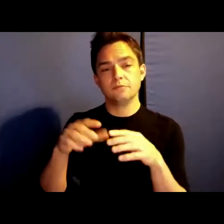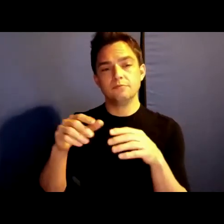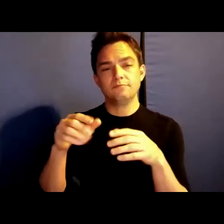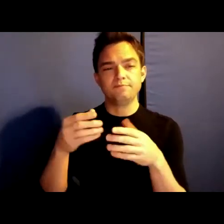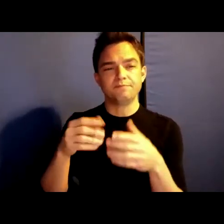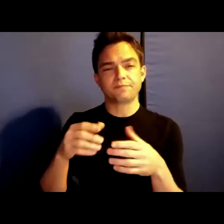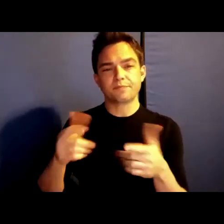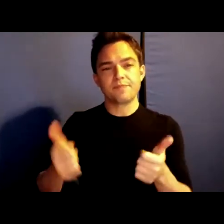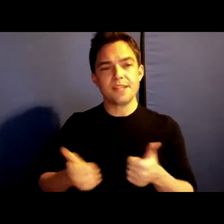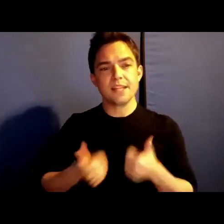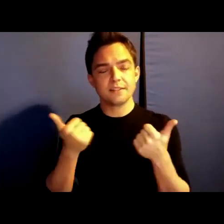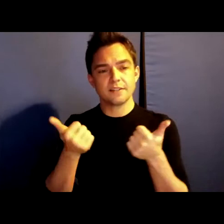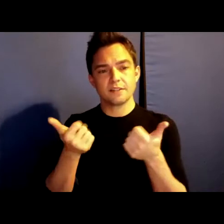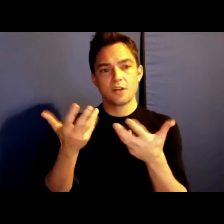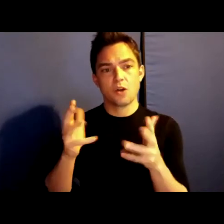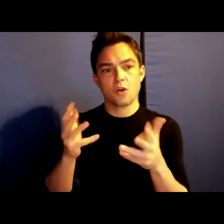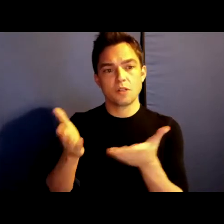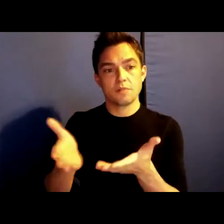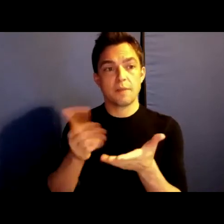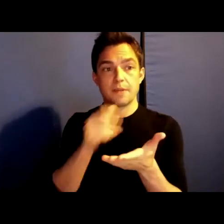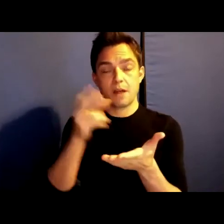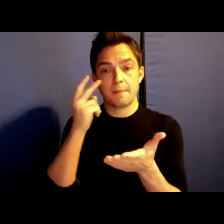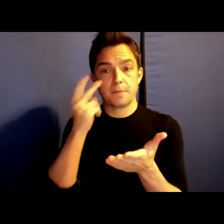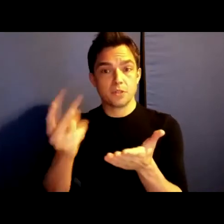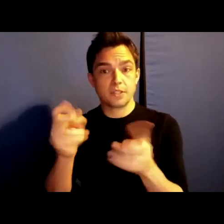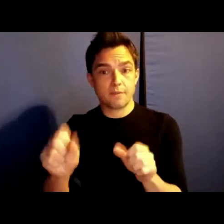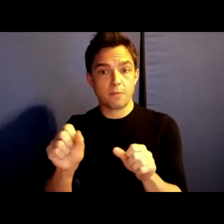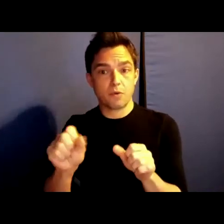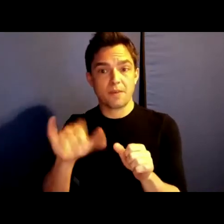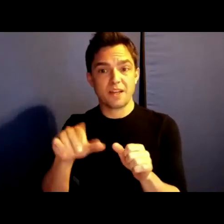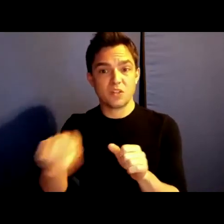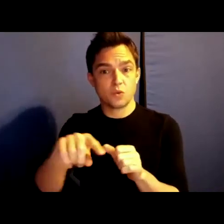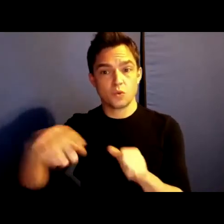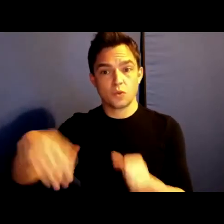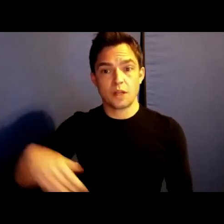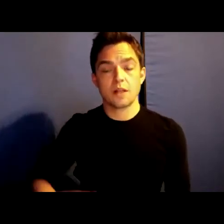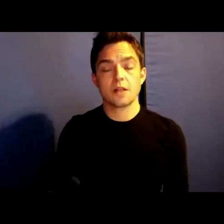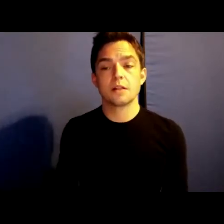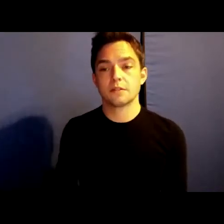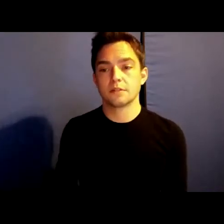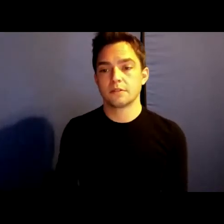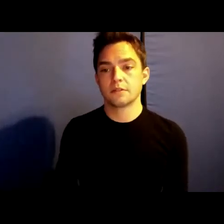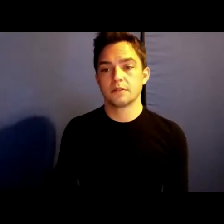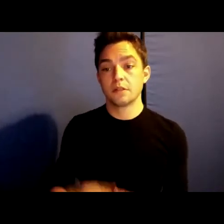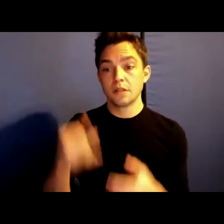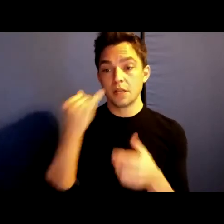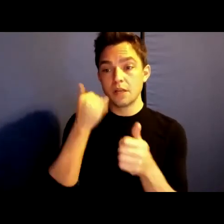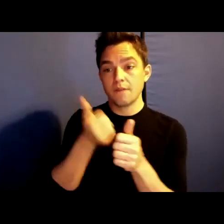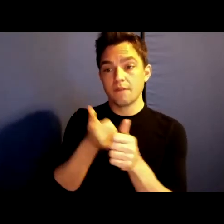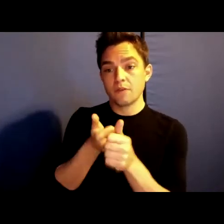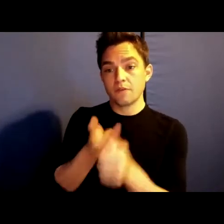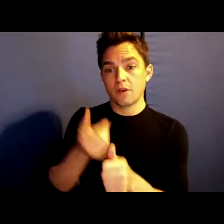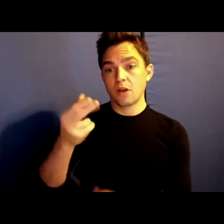that are not yet perceptible to you. If, following Hartman, inheritances are as